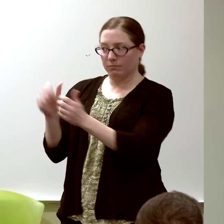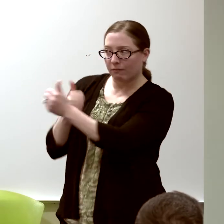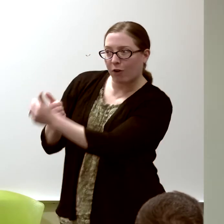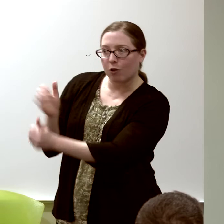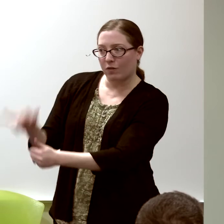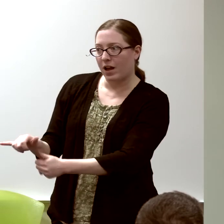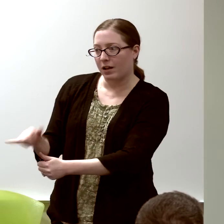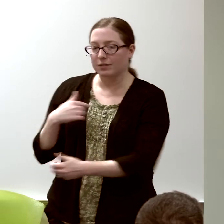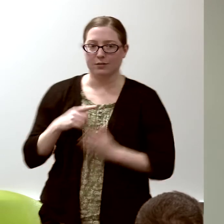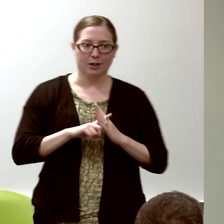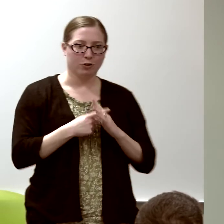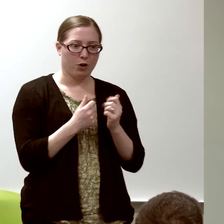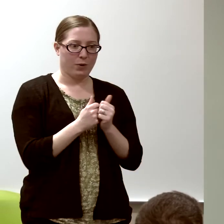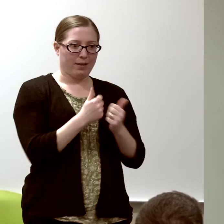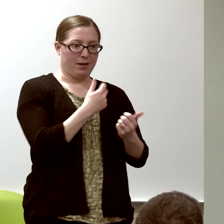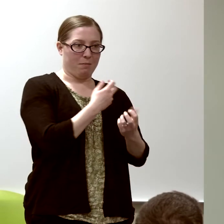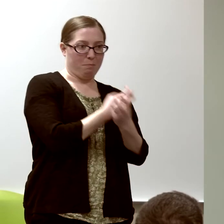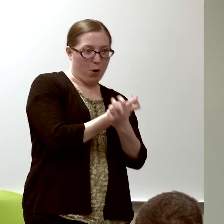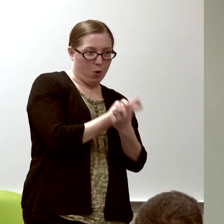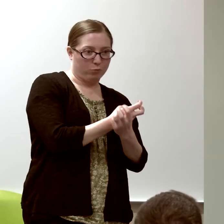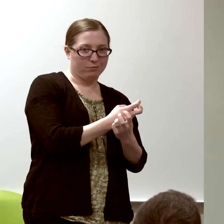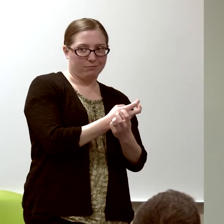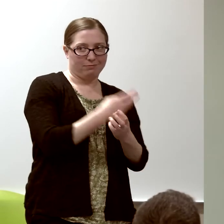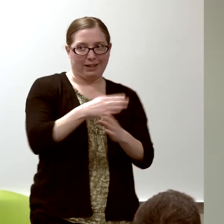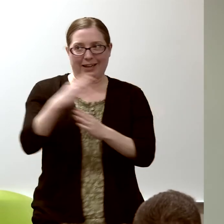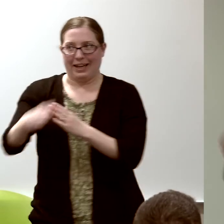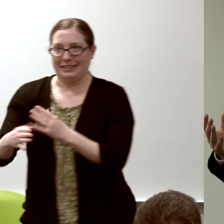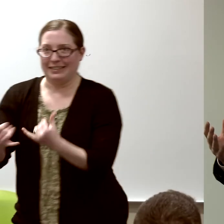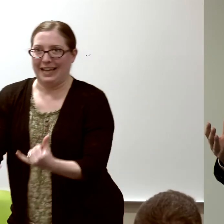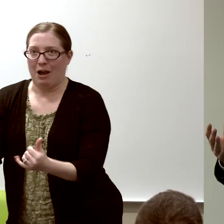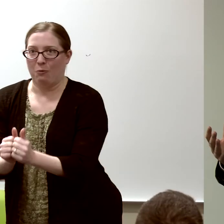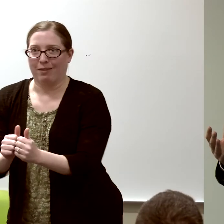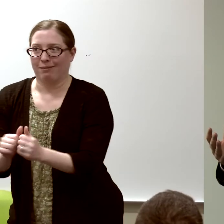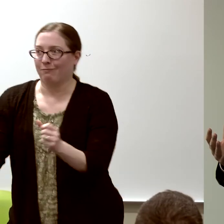I started out with bone and ended up with whole hospitals...